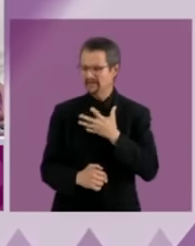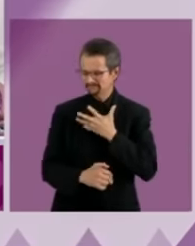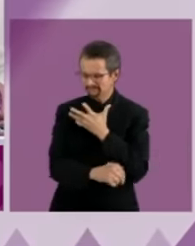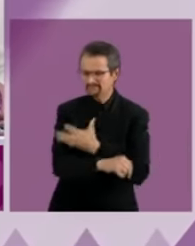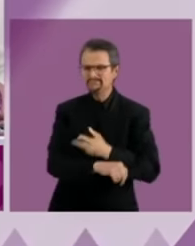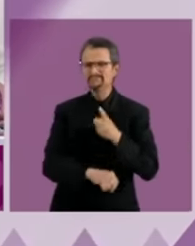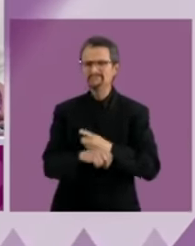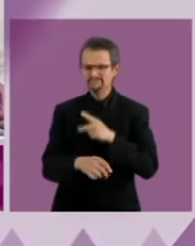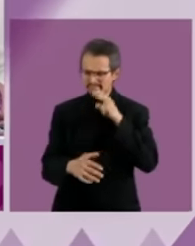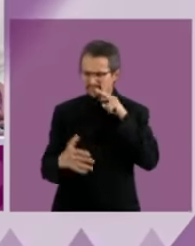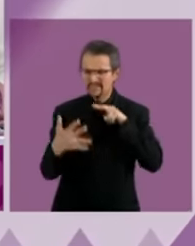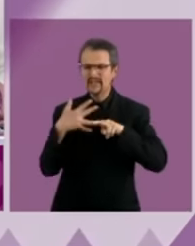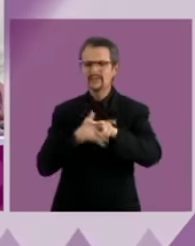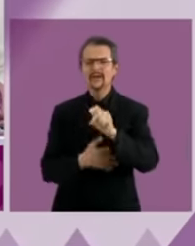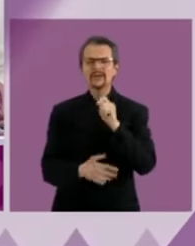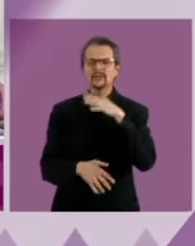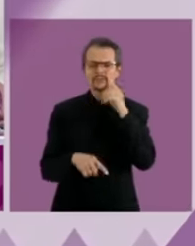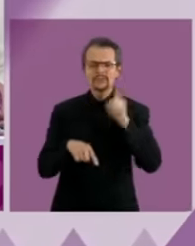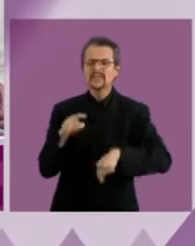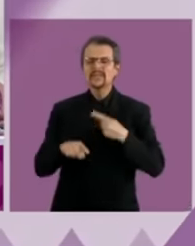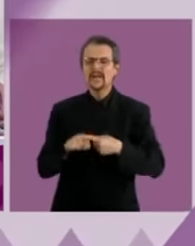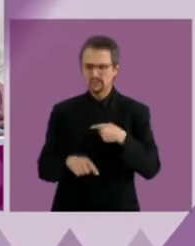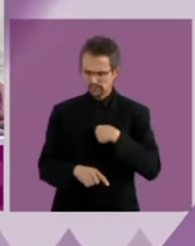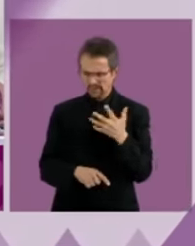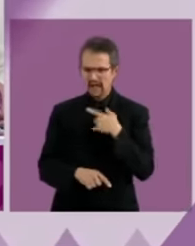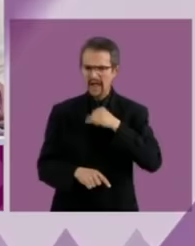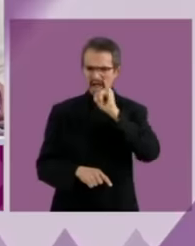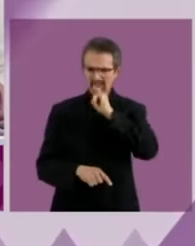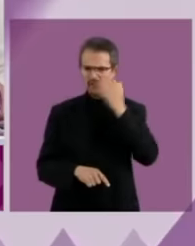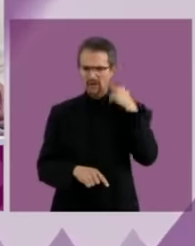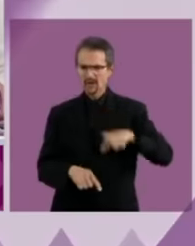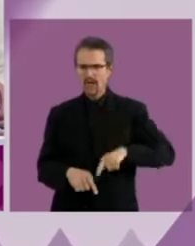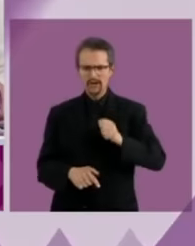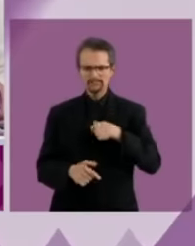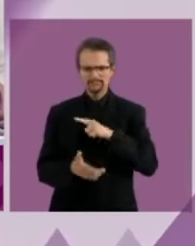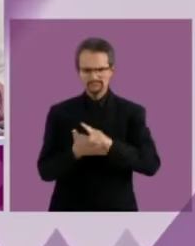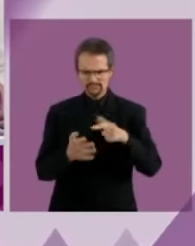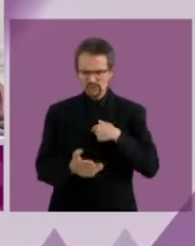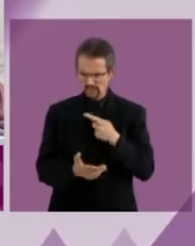me. When I was head of Government, I already read to you the awards I have and also zero observations from